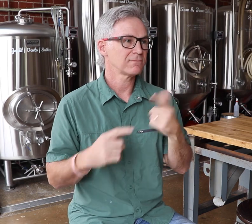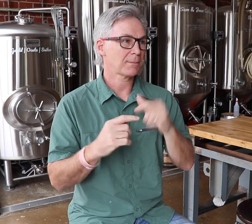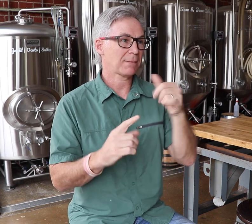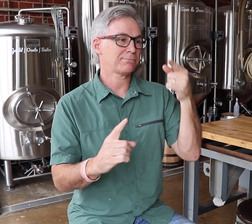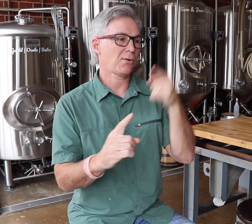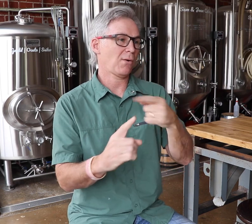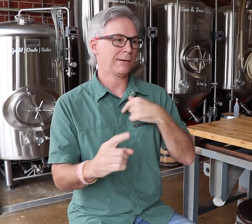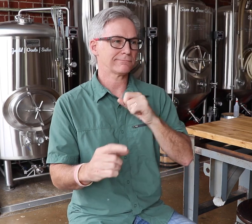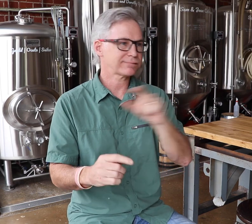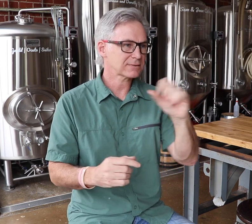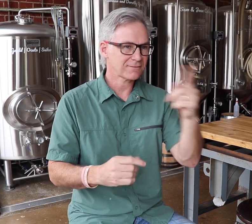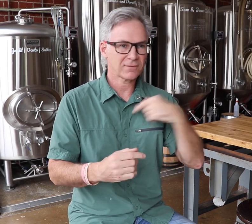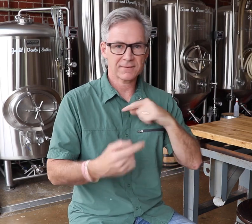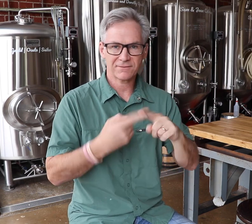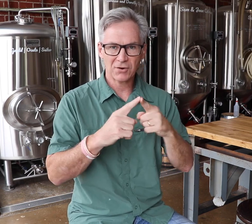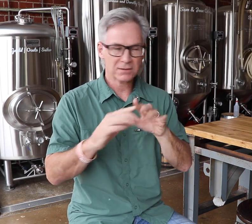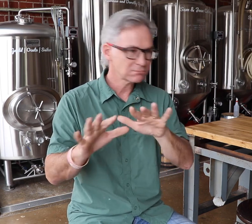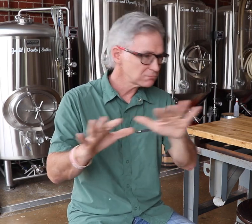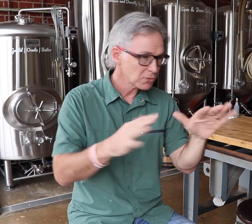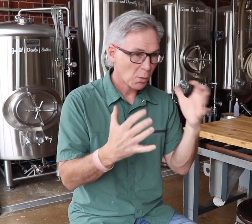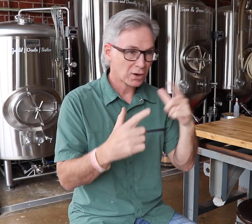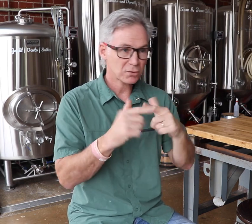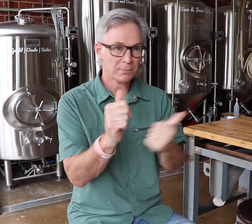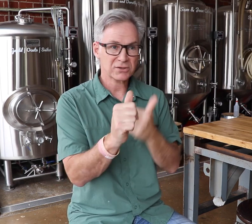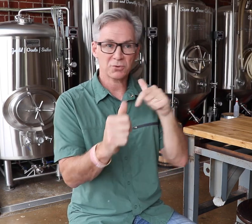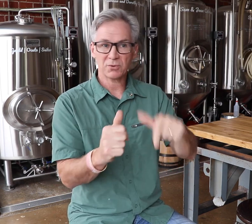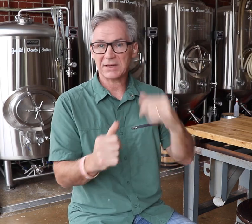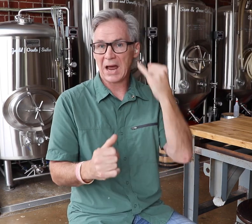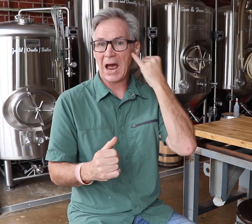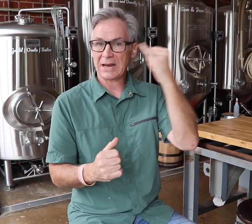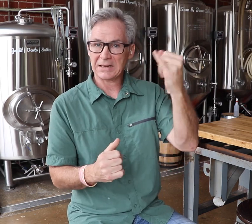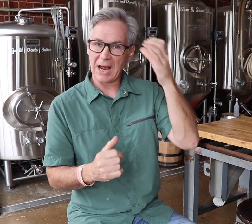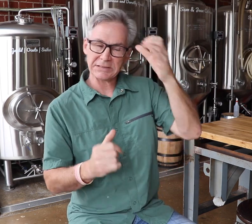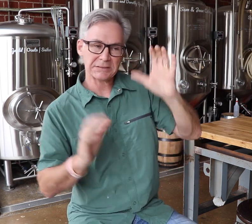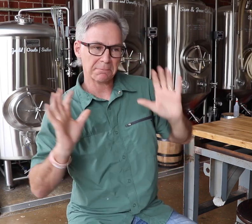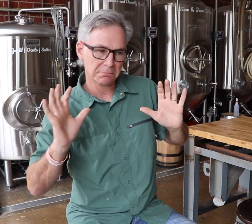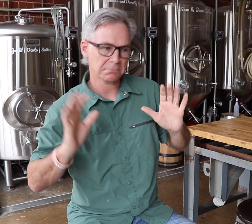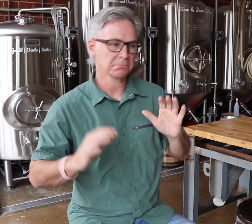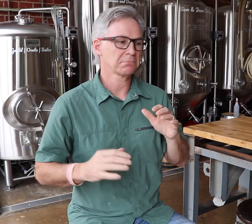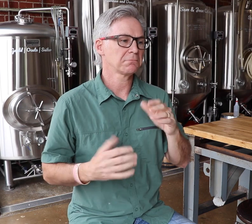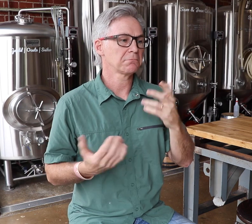I asked some friends to join me with this idea and pitch it.